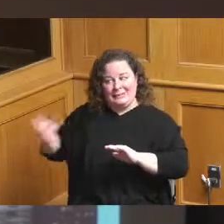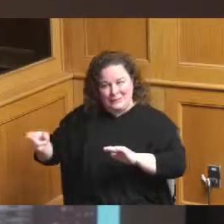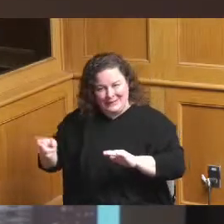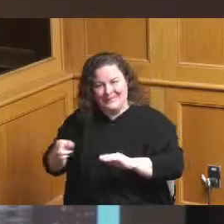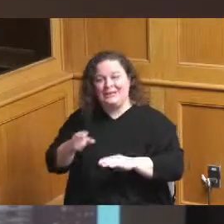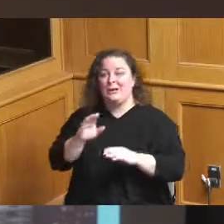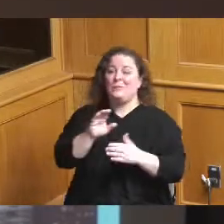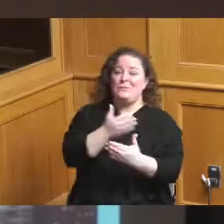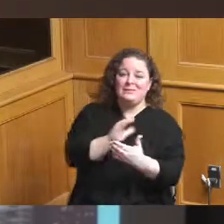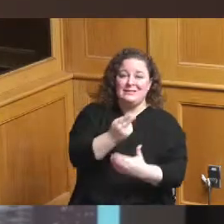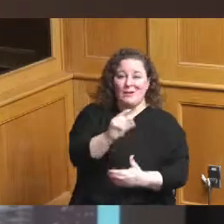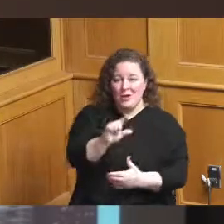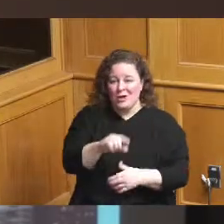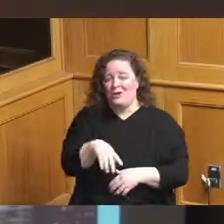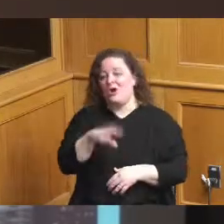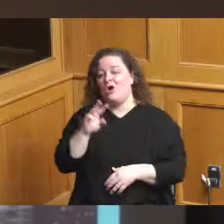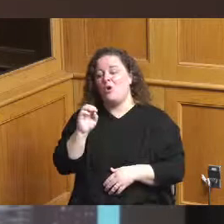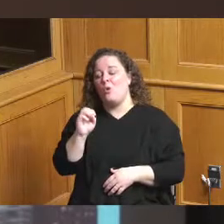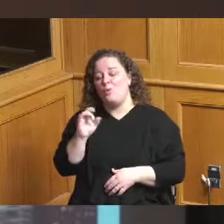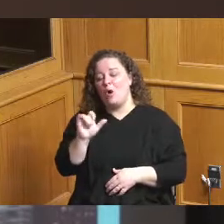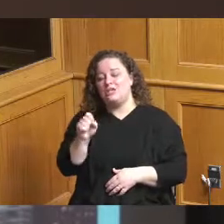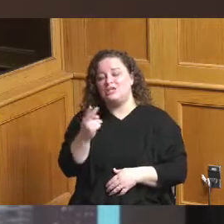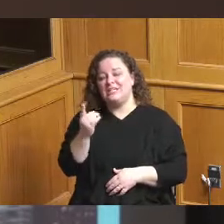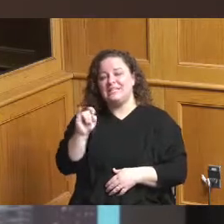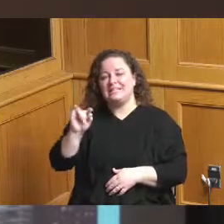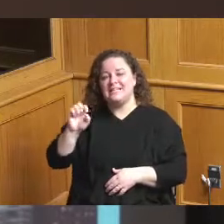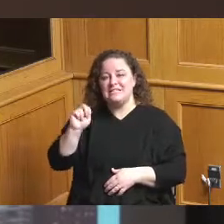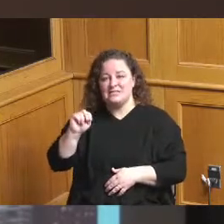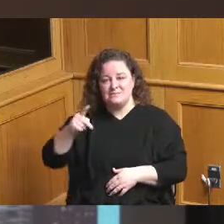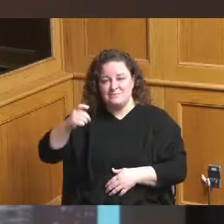Park Ziegler Park these mixed-use spaces so this is something that we have done and have